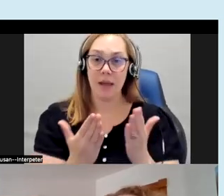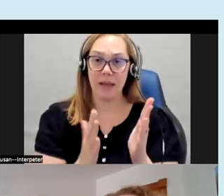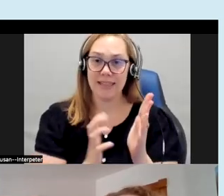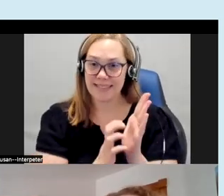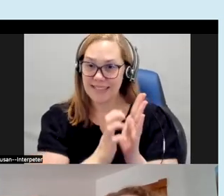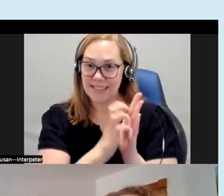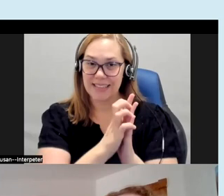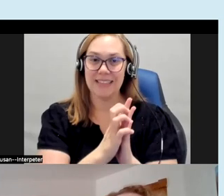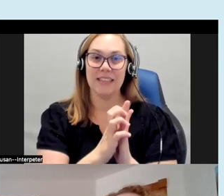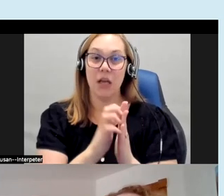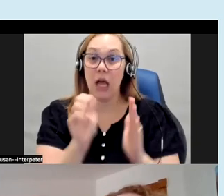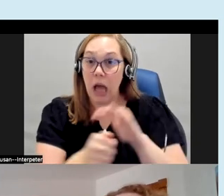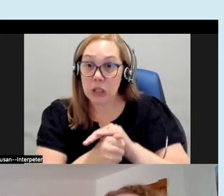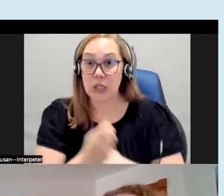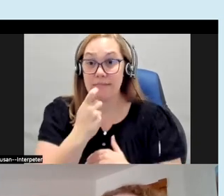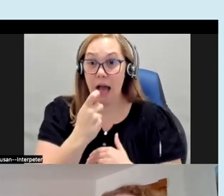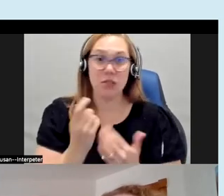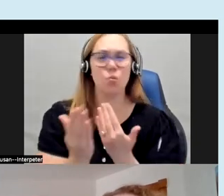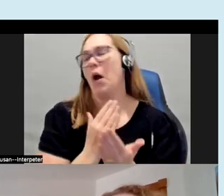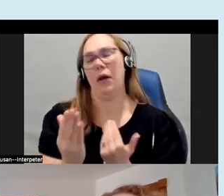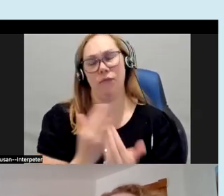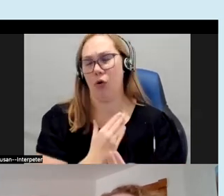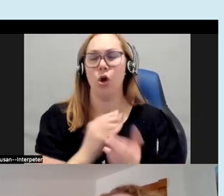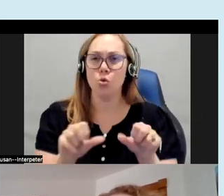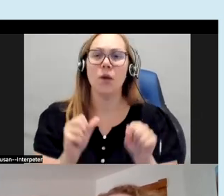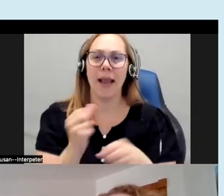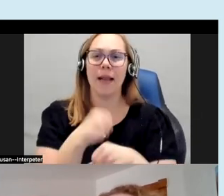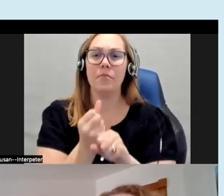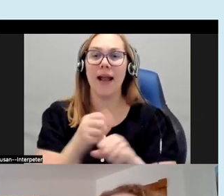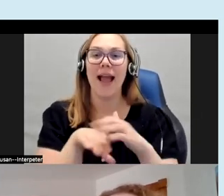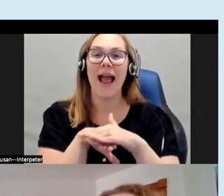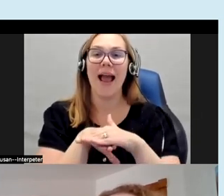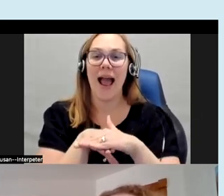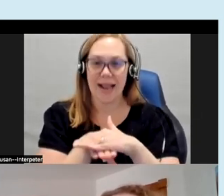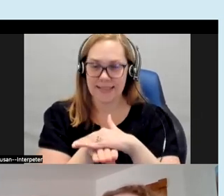underglass whatever it is you can make an accessibility feature for your art